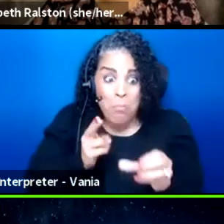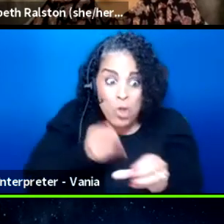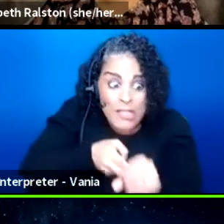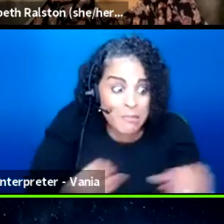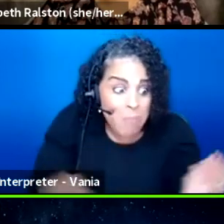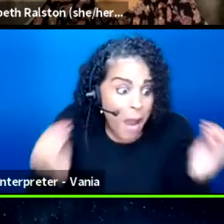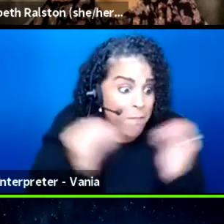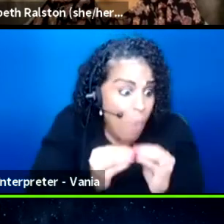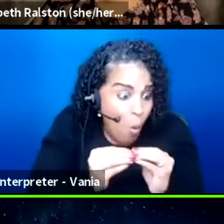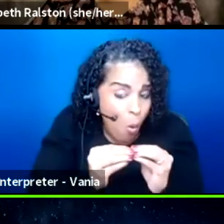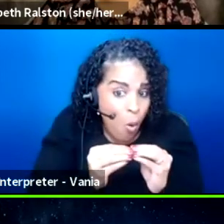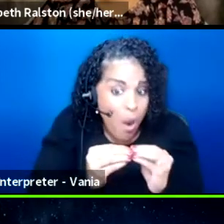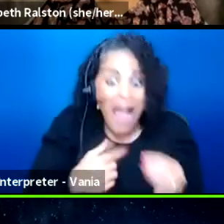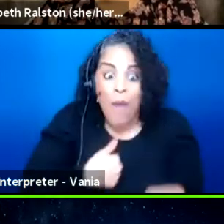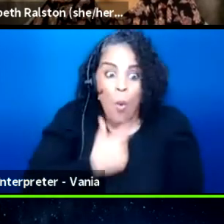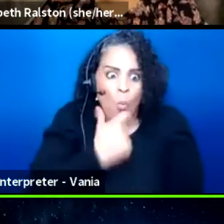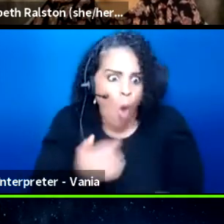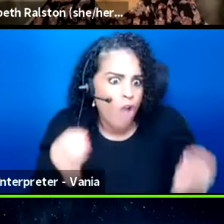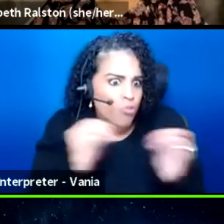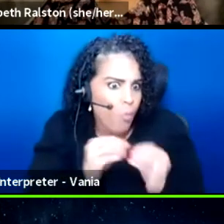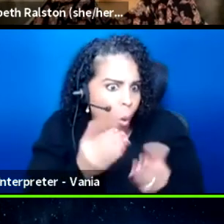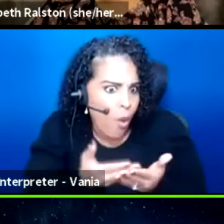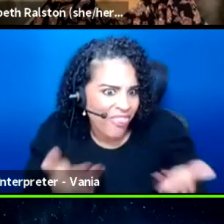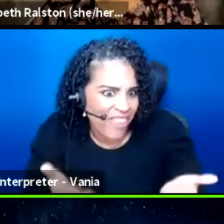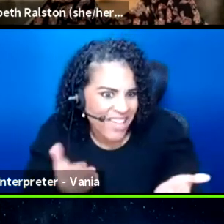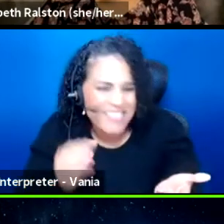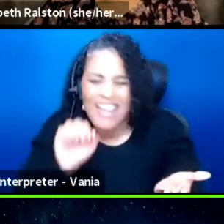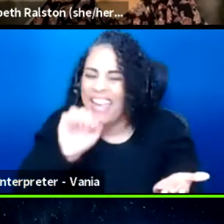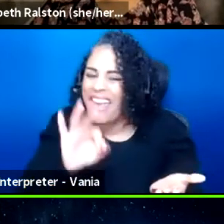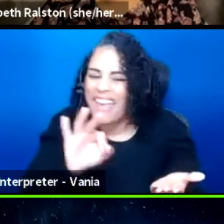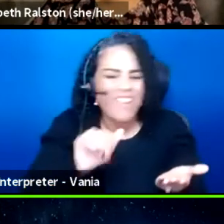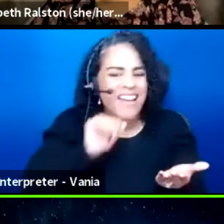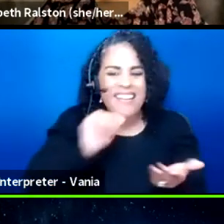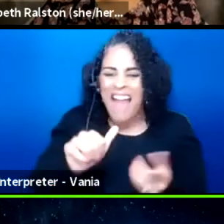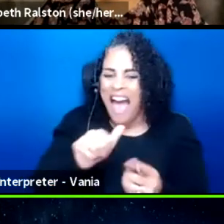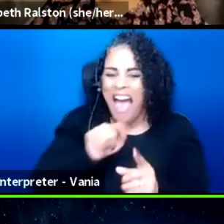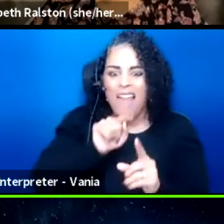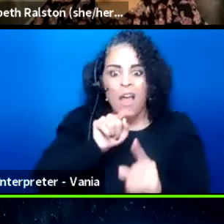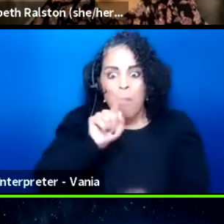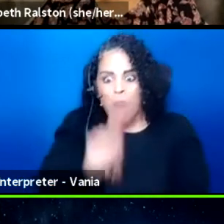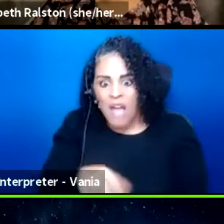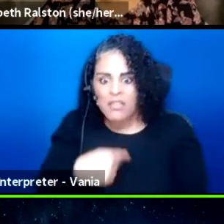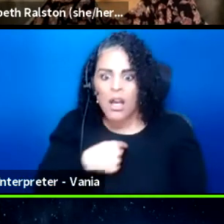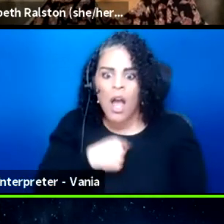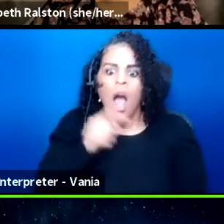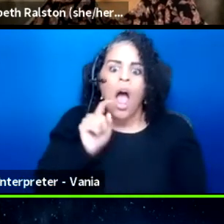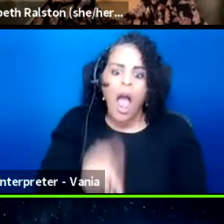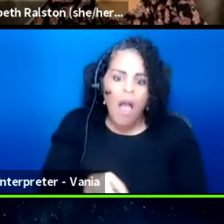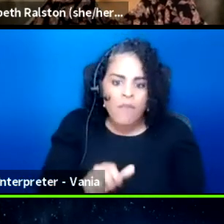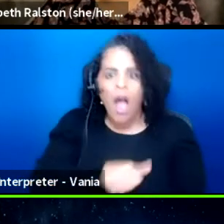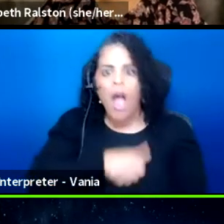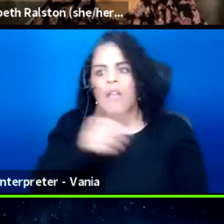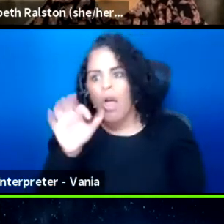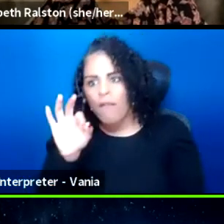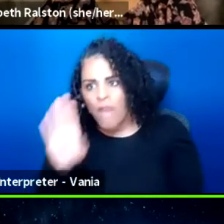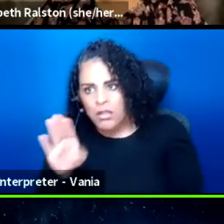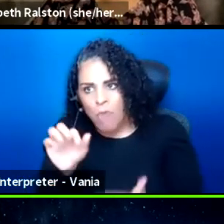and I would watch more things if it weren't for having to, when I have to get another Facebook account so I could watch this,